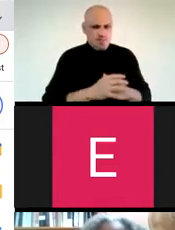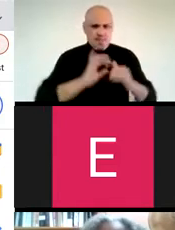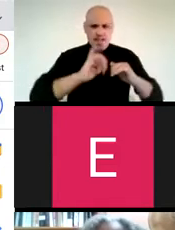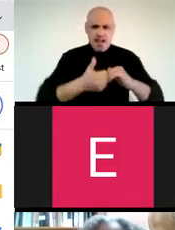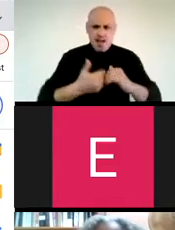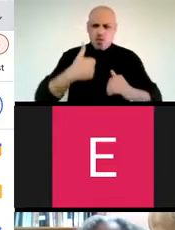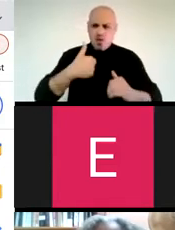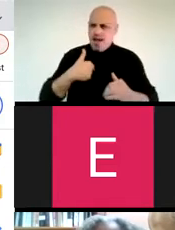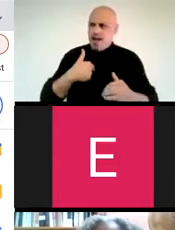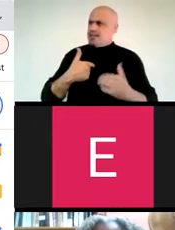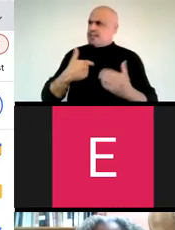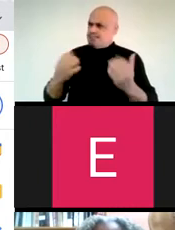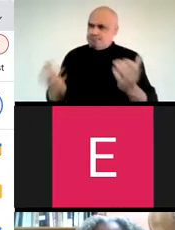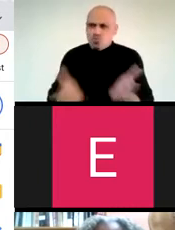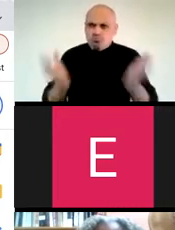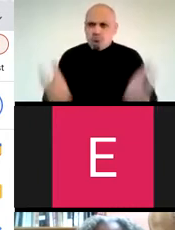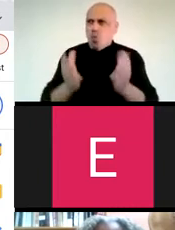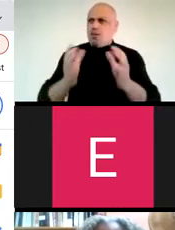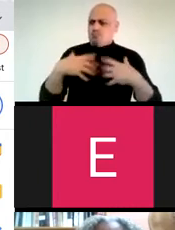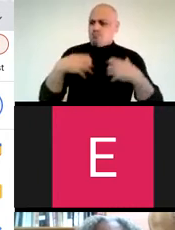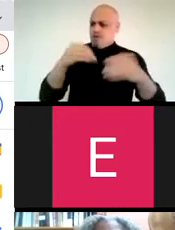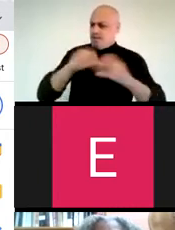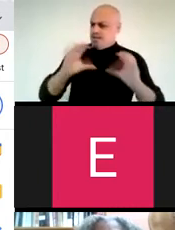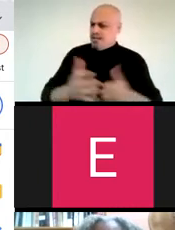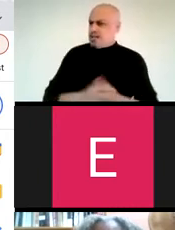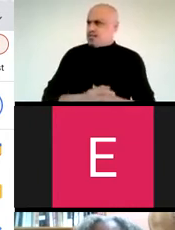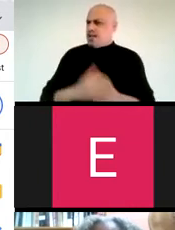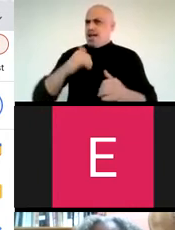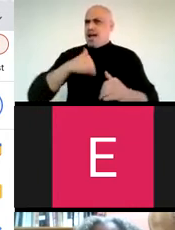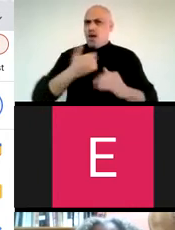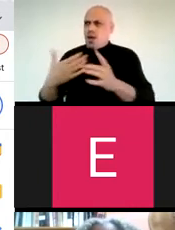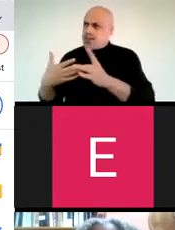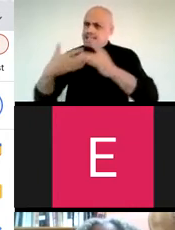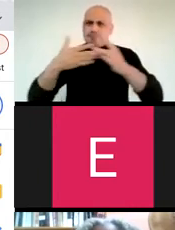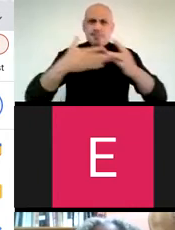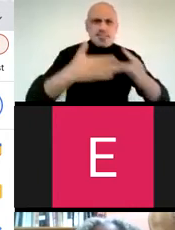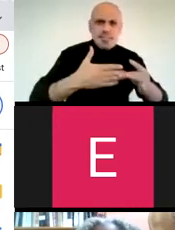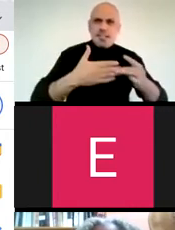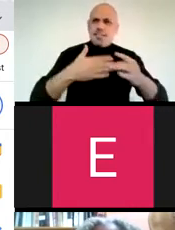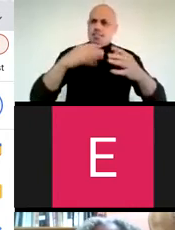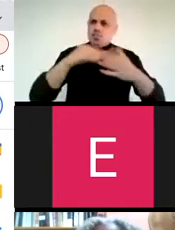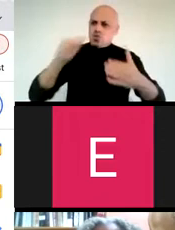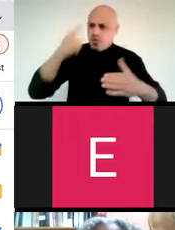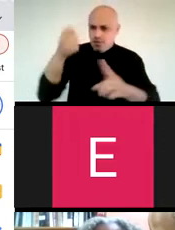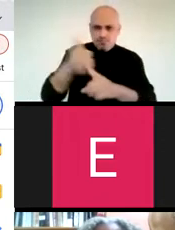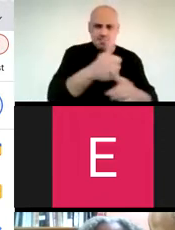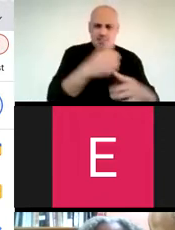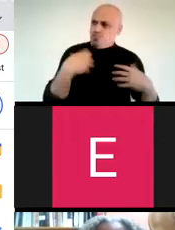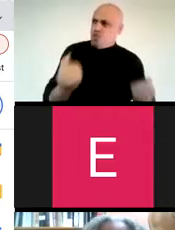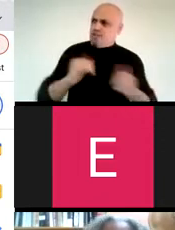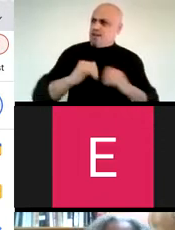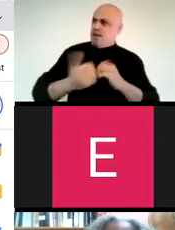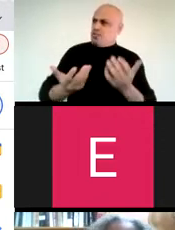the classroom? How do I foster bravery in the classroom? How do I shepherd students into bravery?